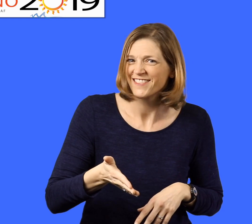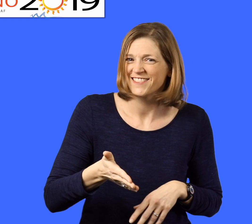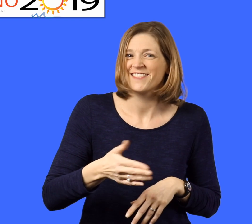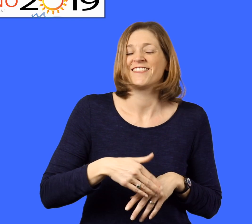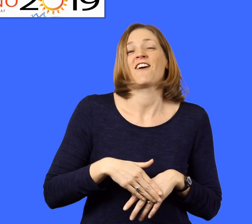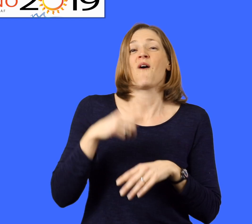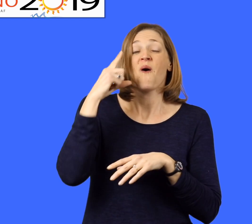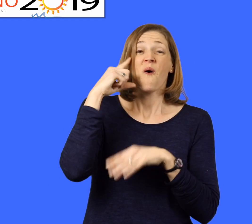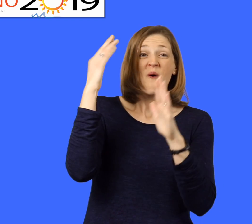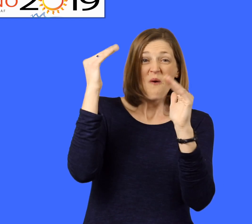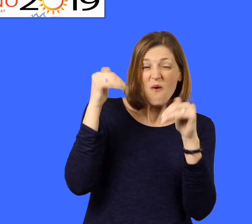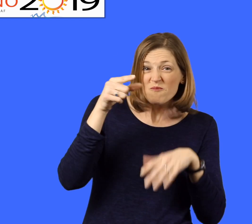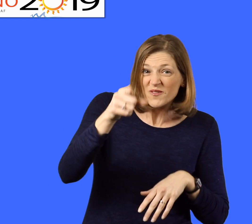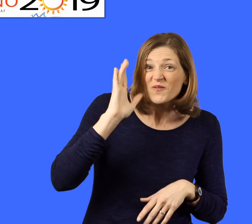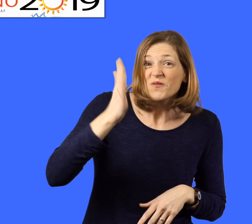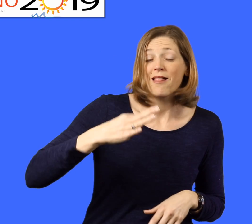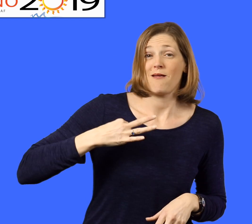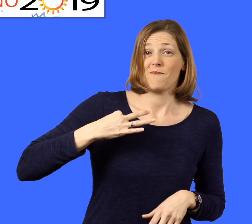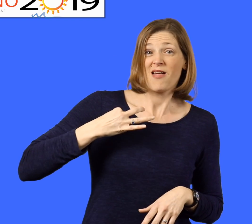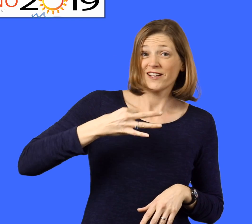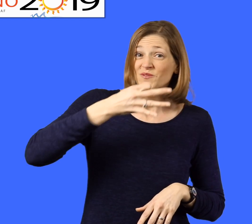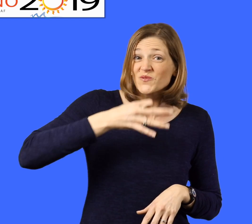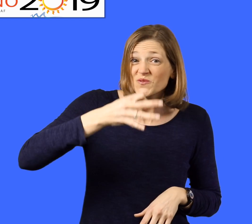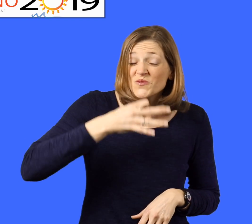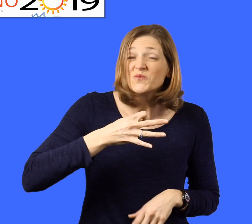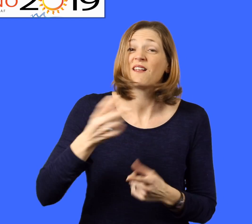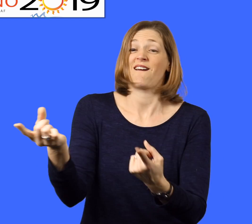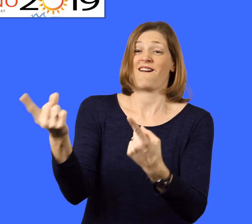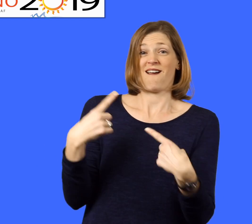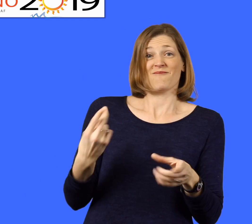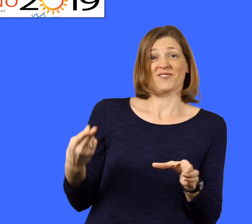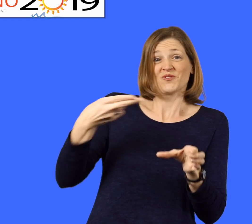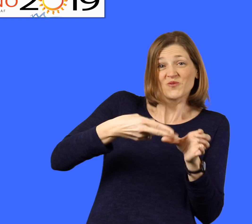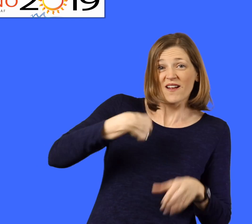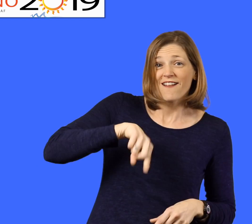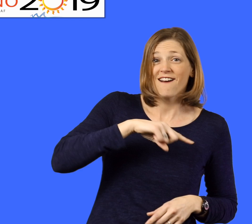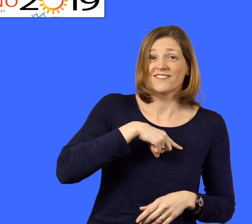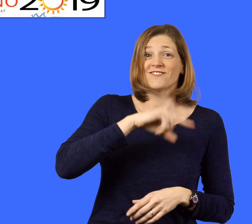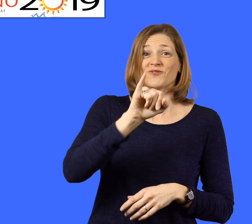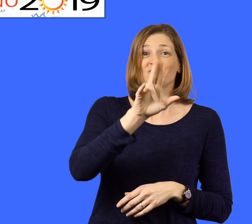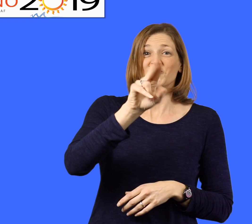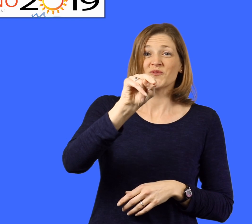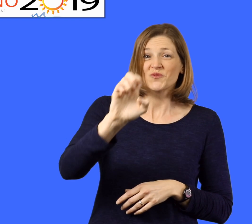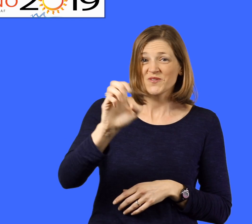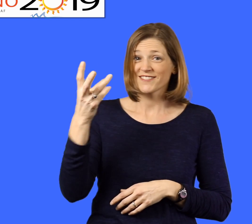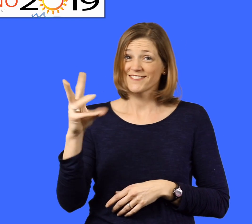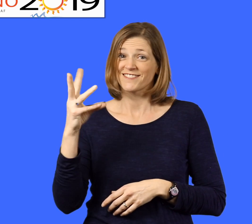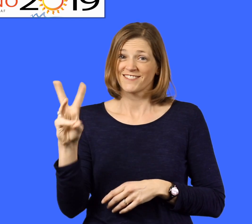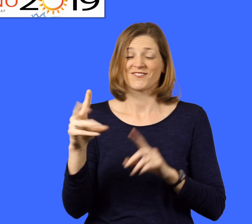I look forward to seeing you from June 16th through the 21st.